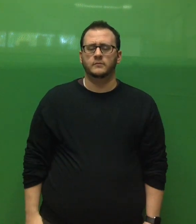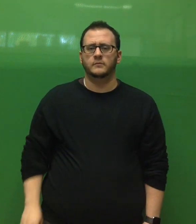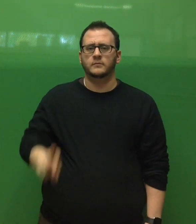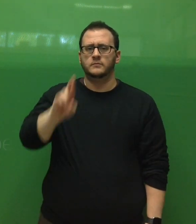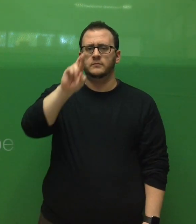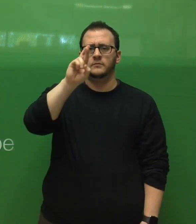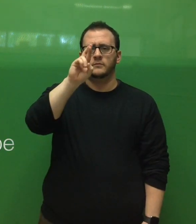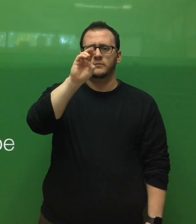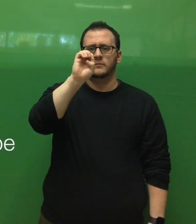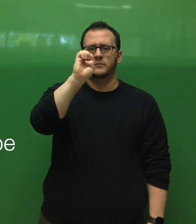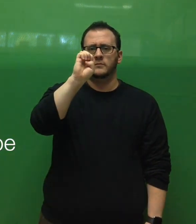recipe